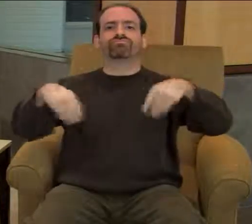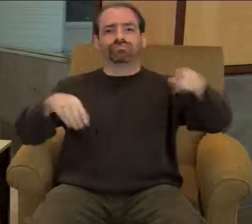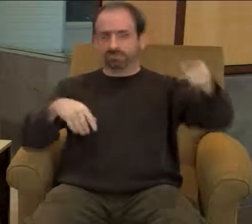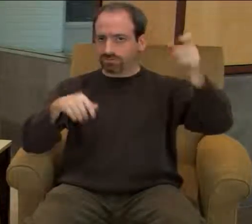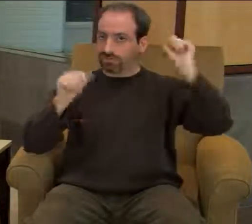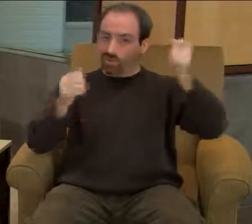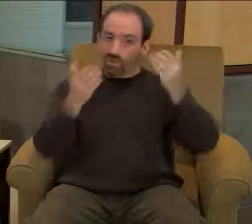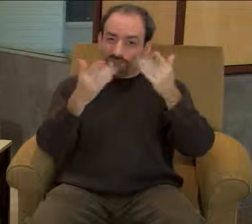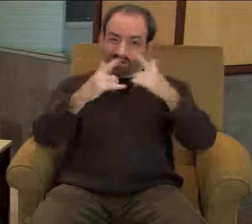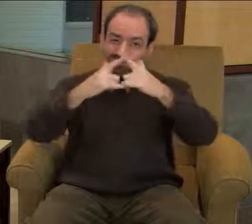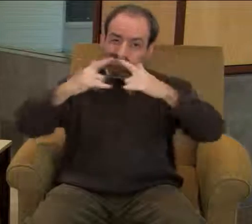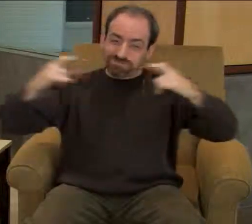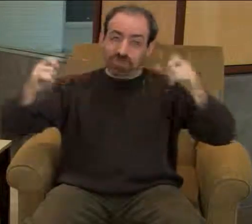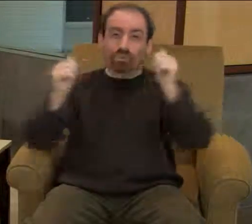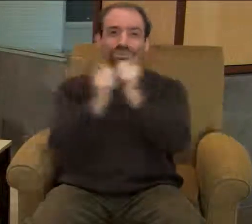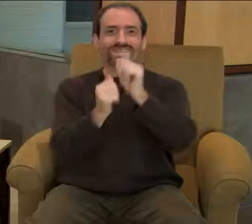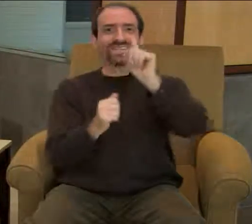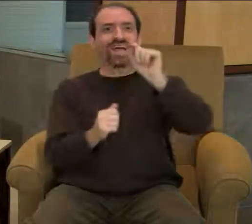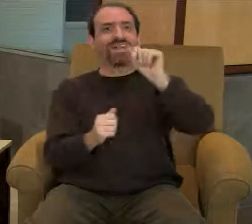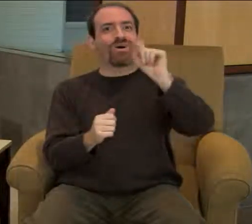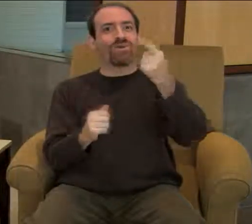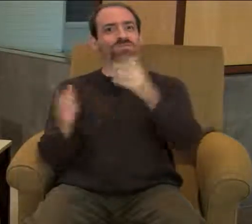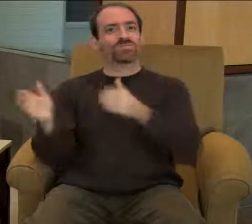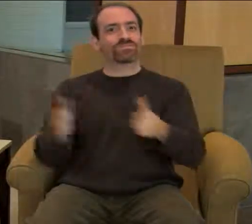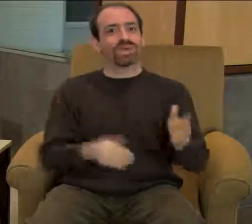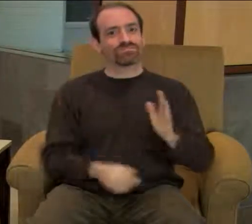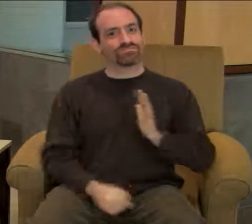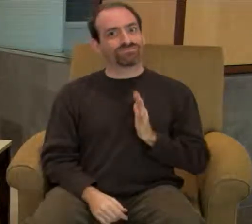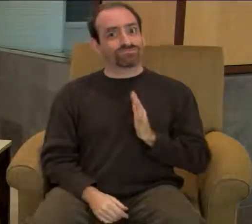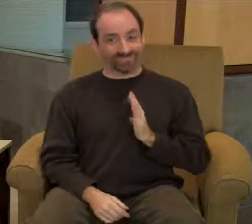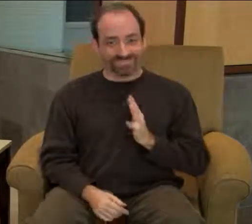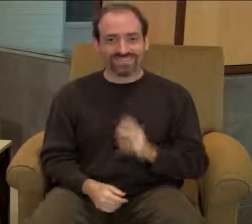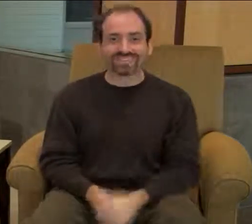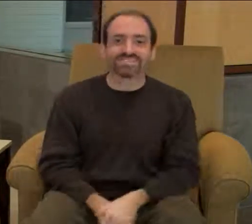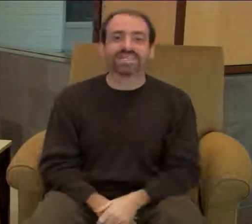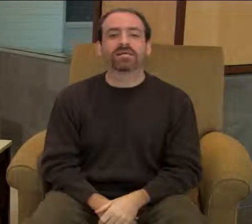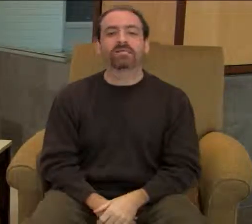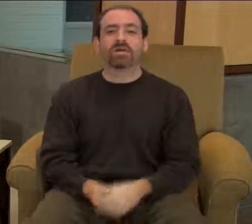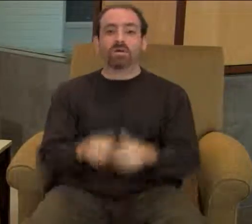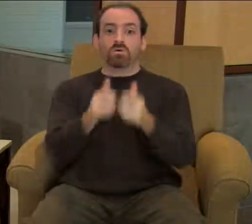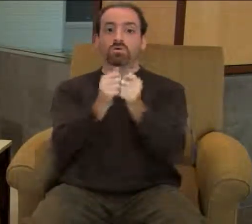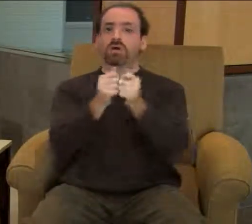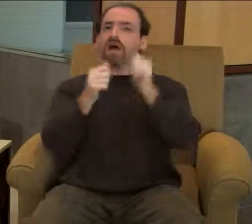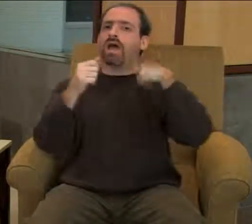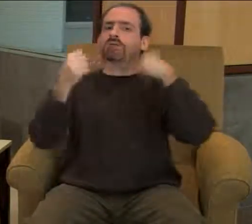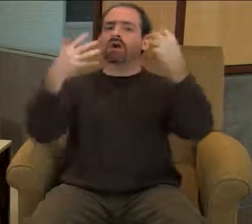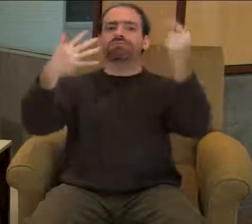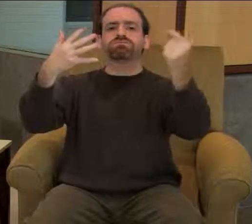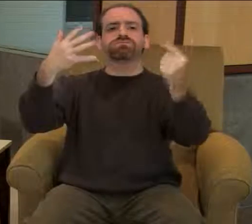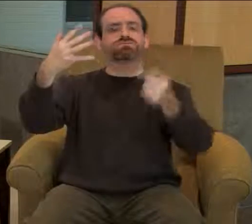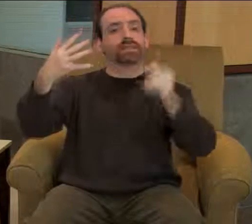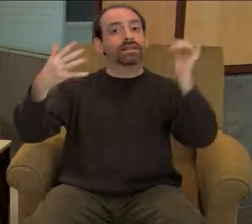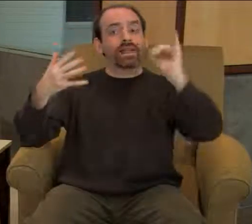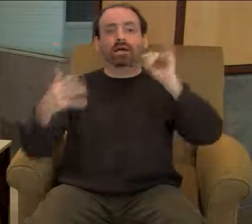offers several models and a "data only" plan. A wireless device can offer many features.